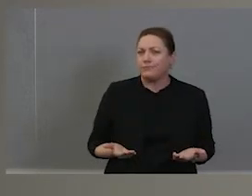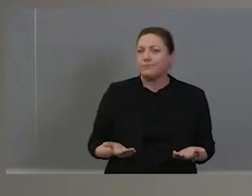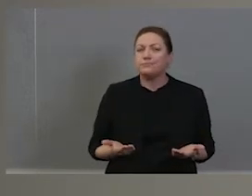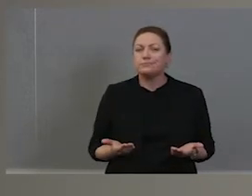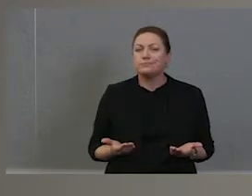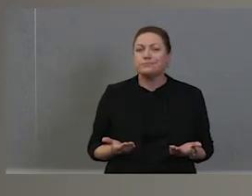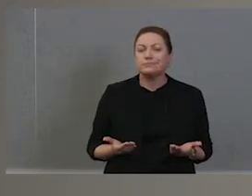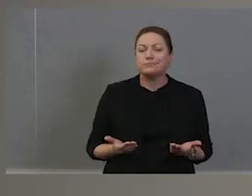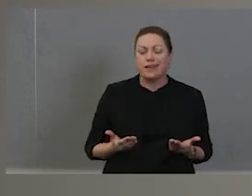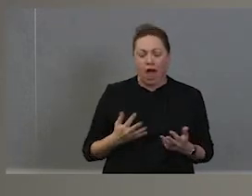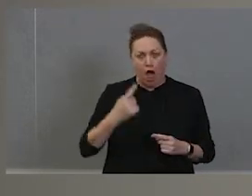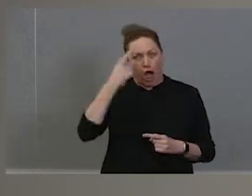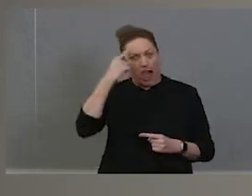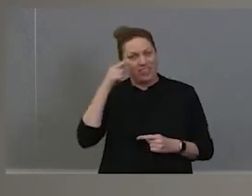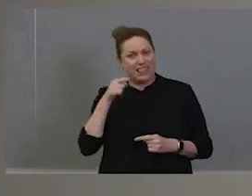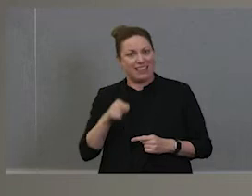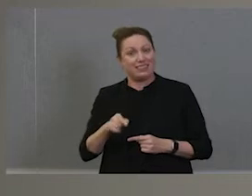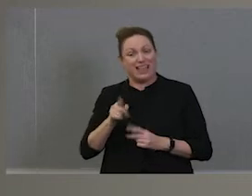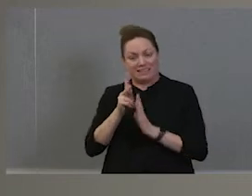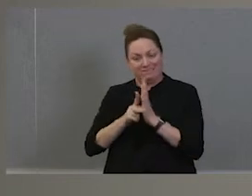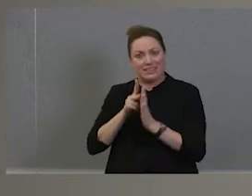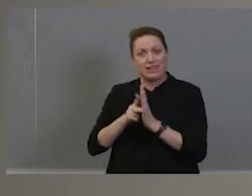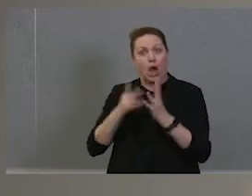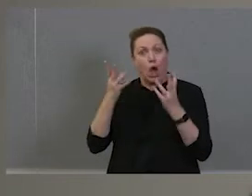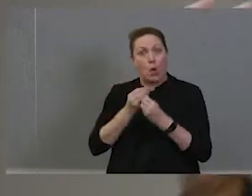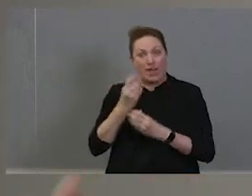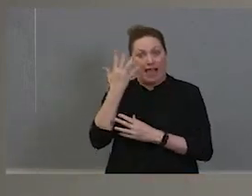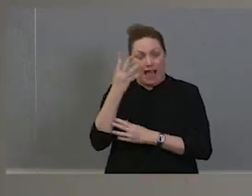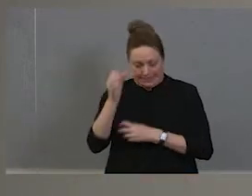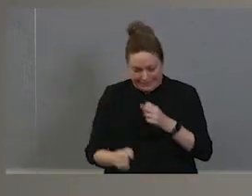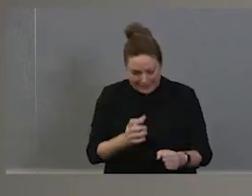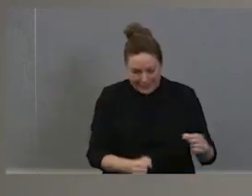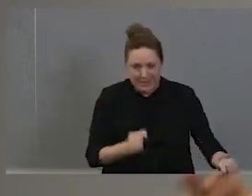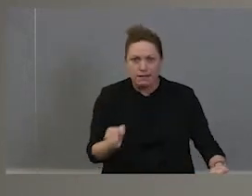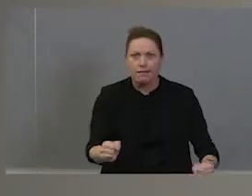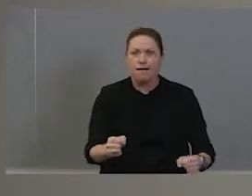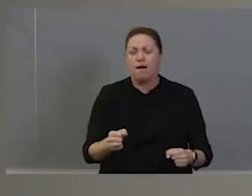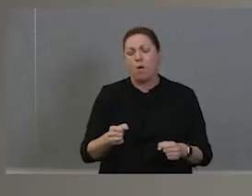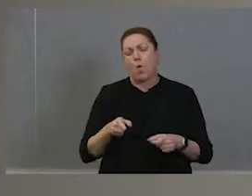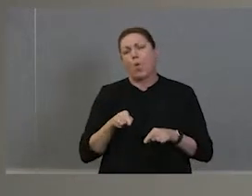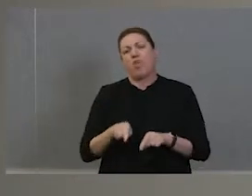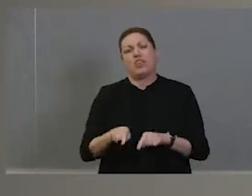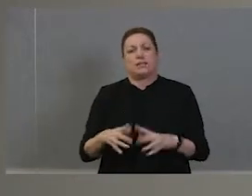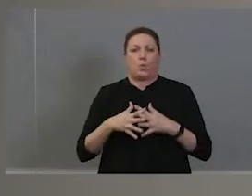hands. What I see in that activity took place outside. Because I think NAIDOC Week has